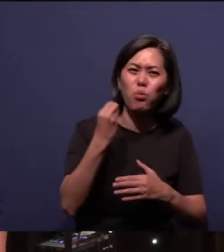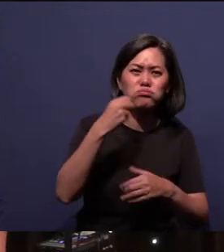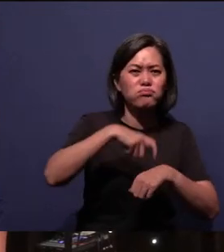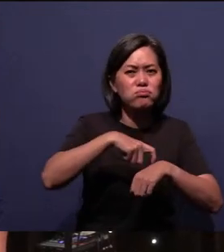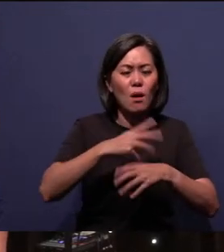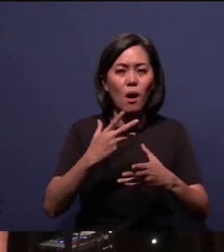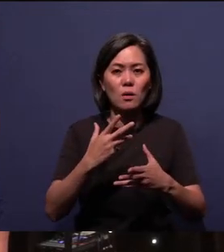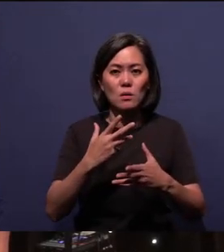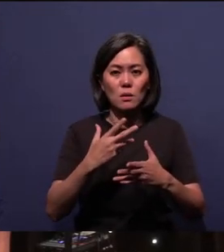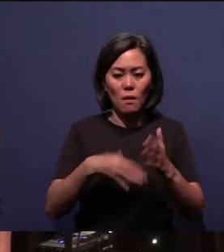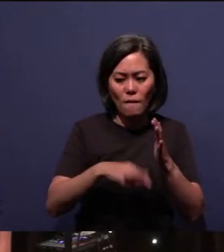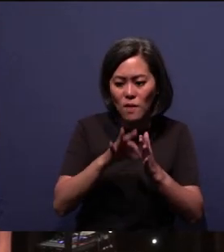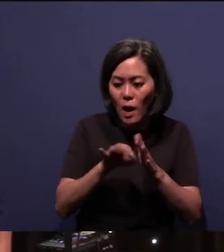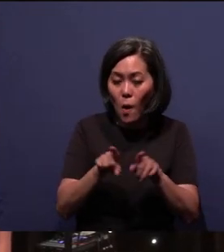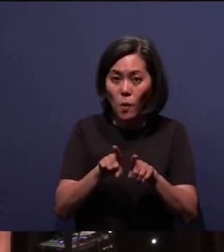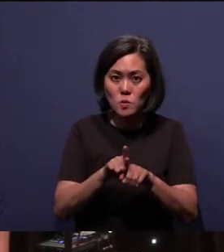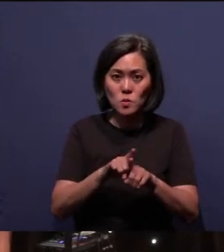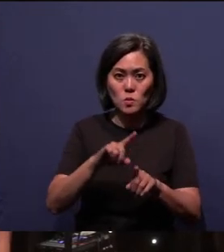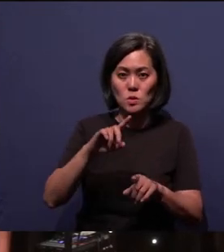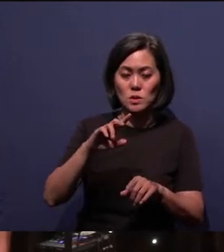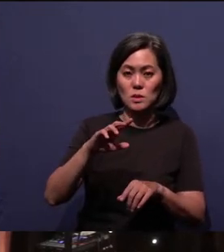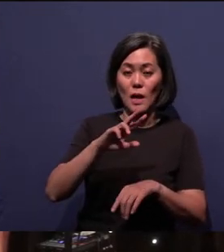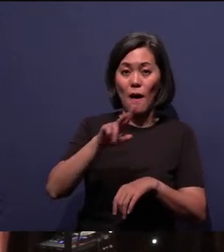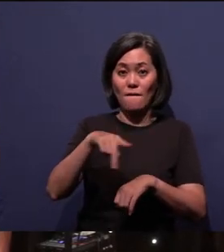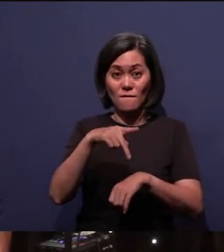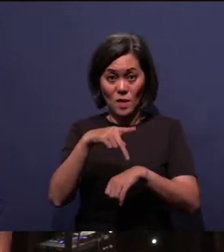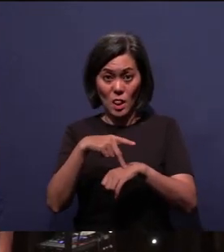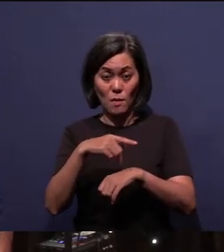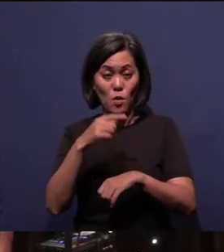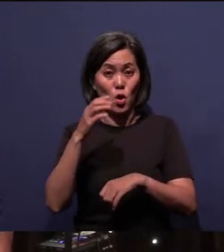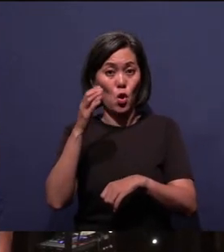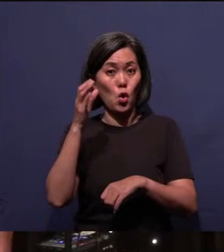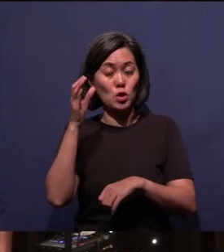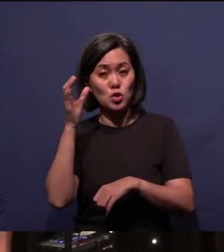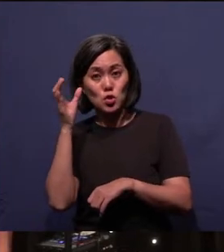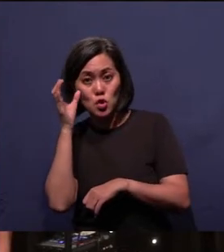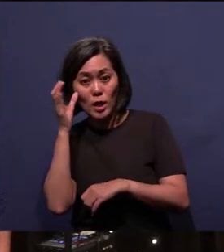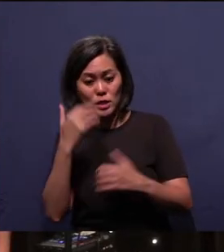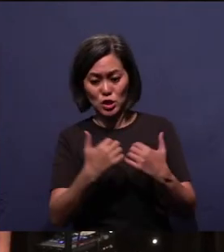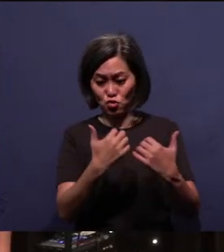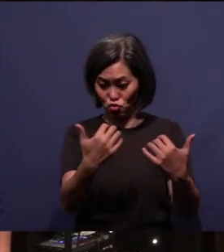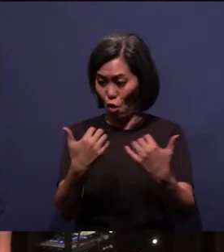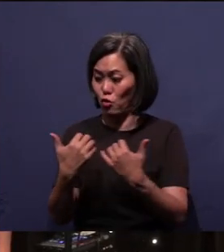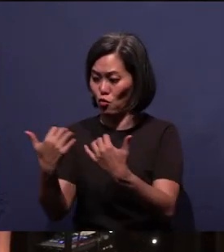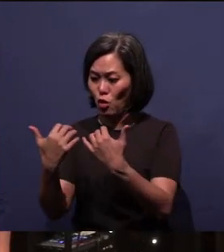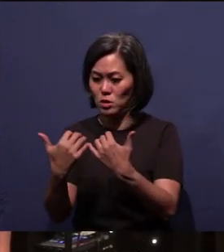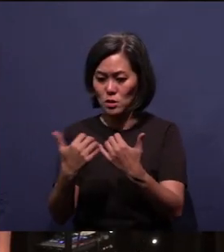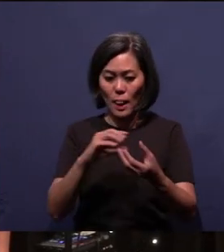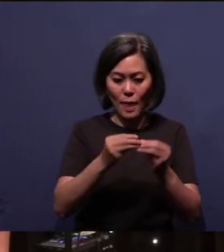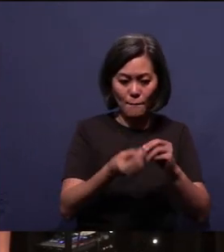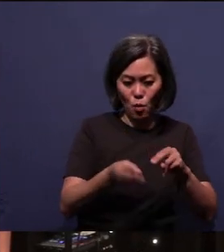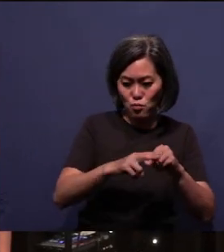You find also that in the Filipino, Chinese congregations, it's an increase in numbers over the last week.